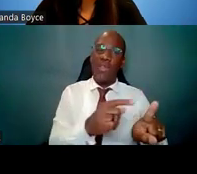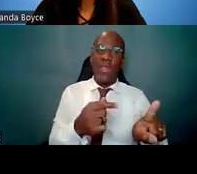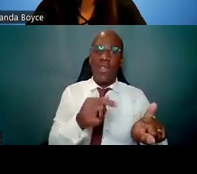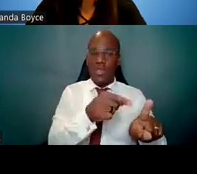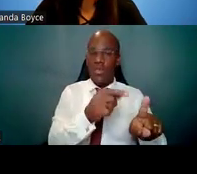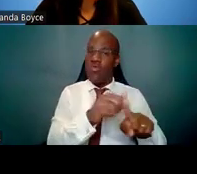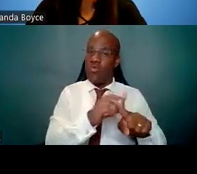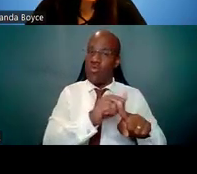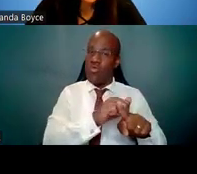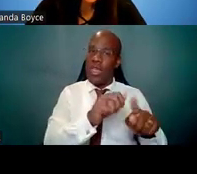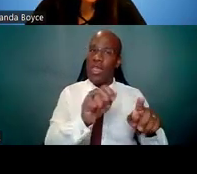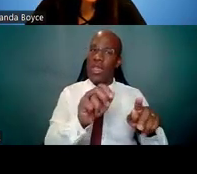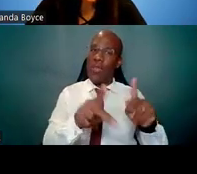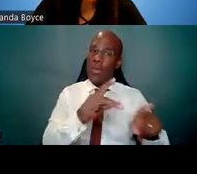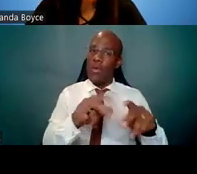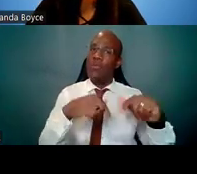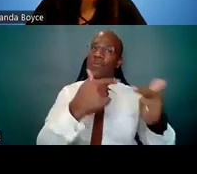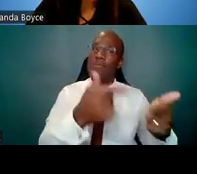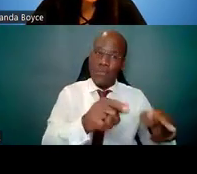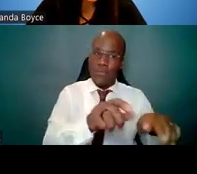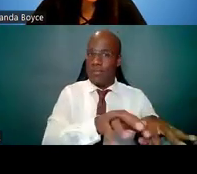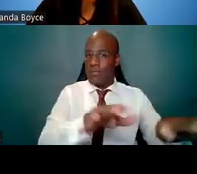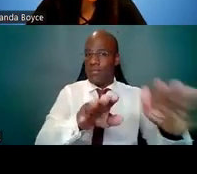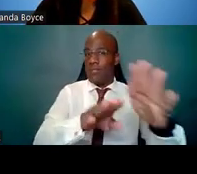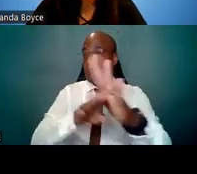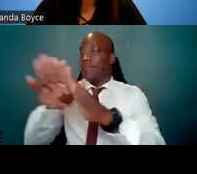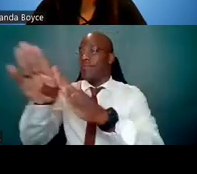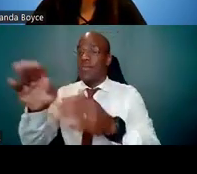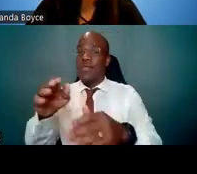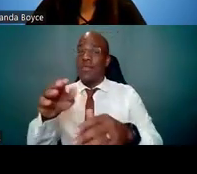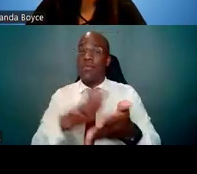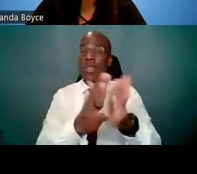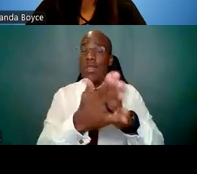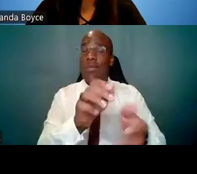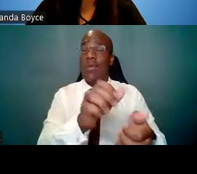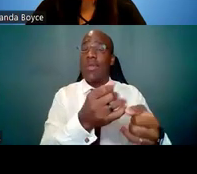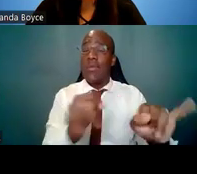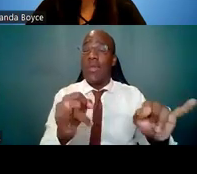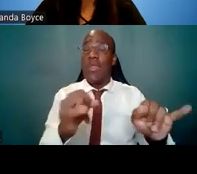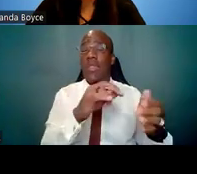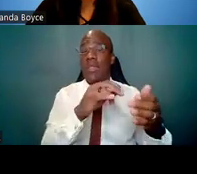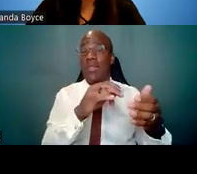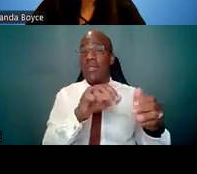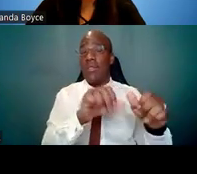In addition, if you're a clinician working with a PhD, you may want a clinician- scientist as a career mentor.